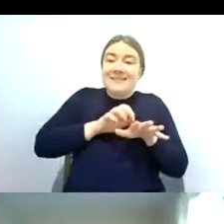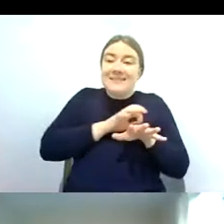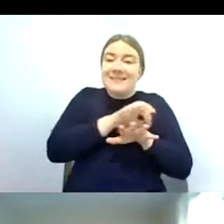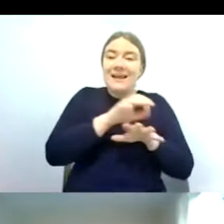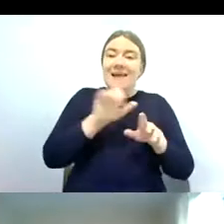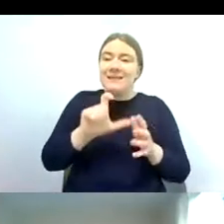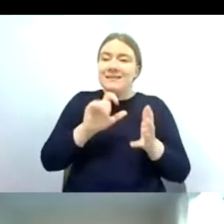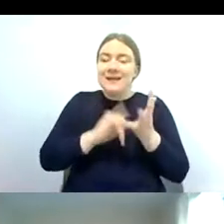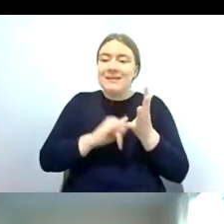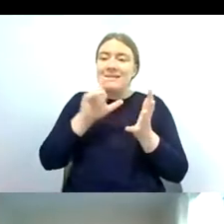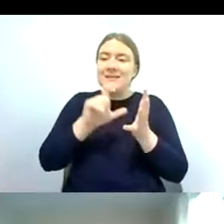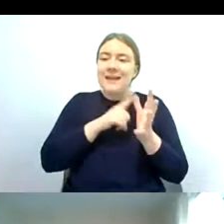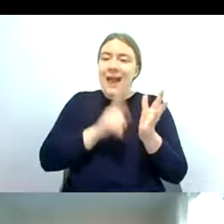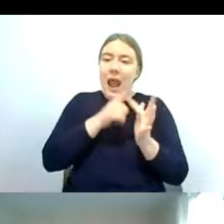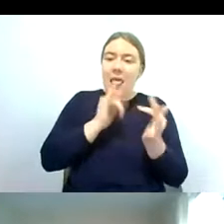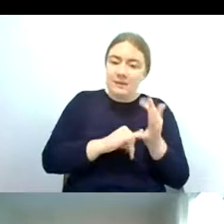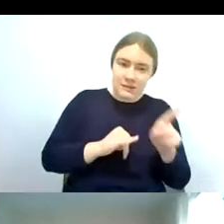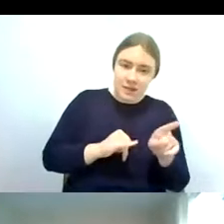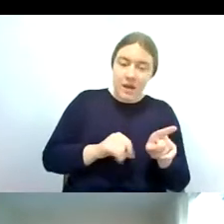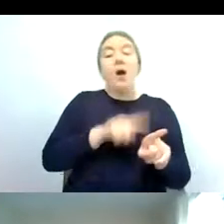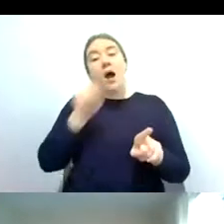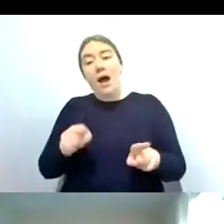hairs on their wings so if you've got a hand lens that's really obvious to pick out